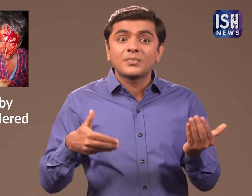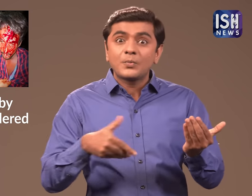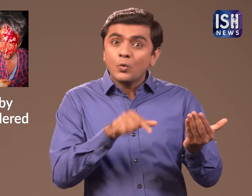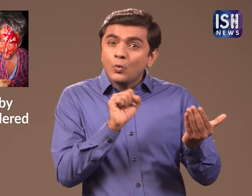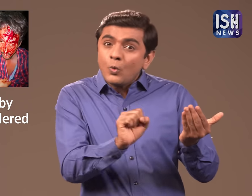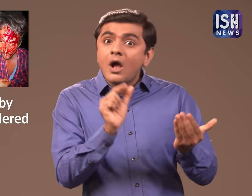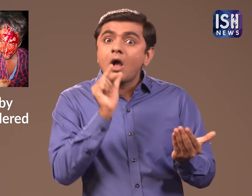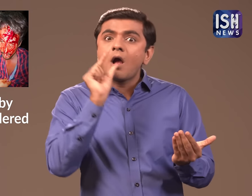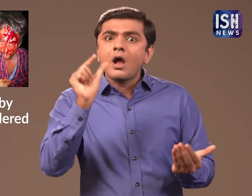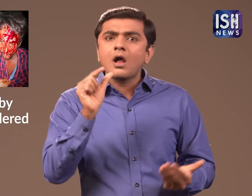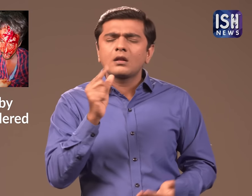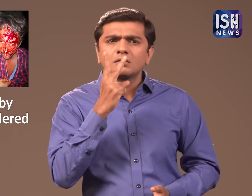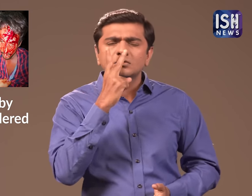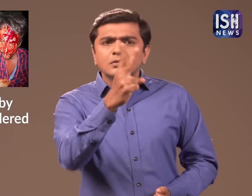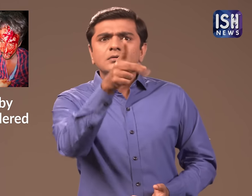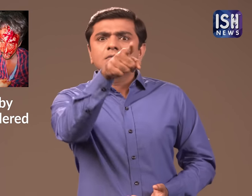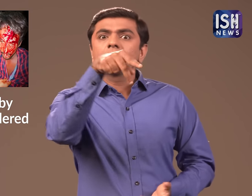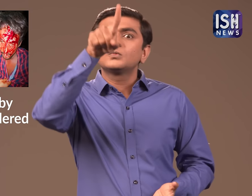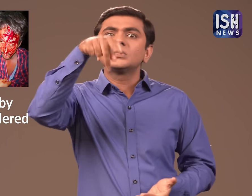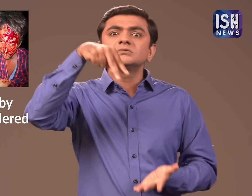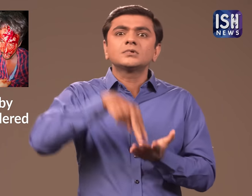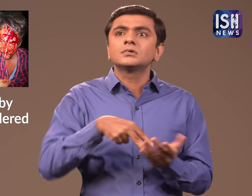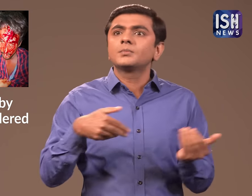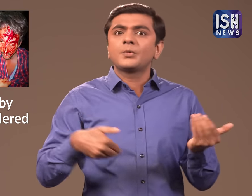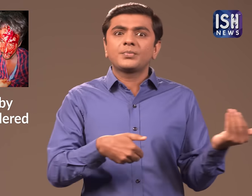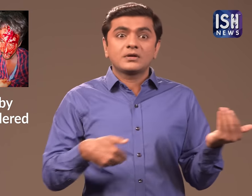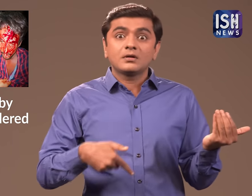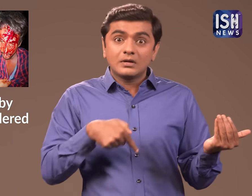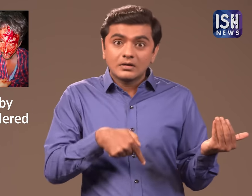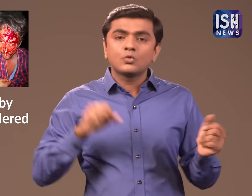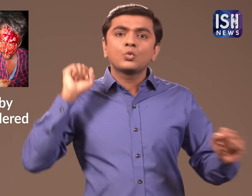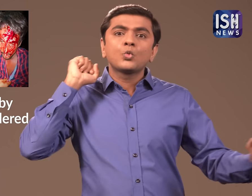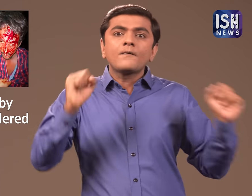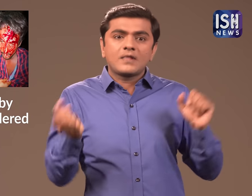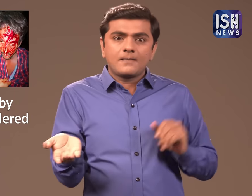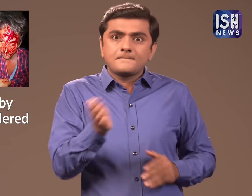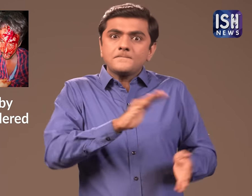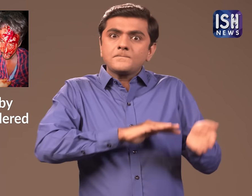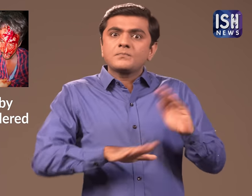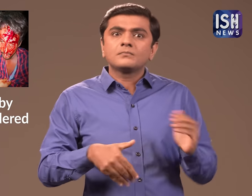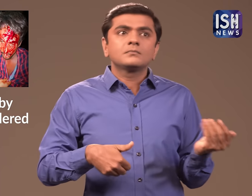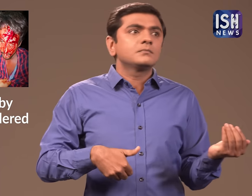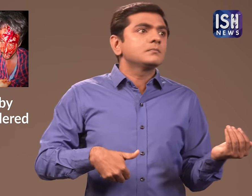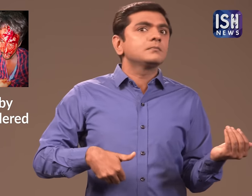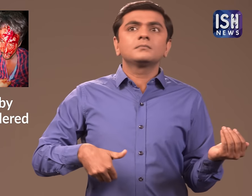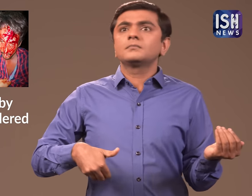The baby's uncle saw a man standing with a baby wrapped in a towel.